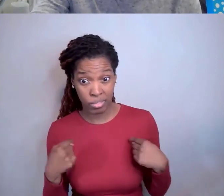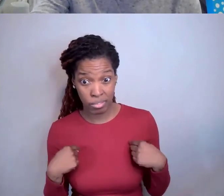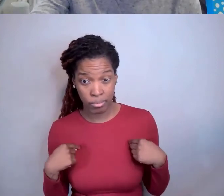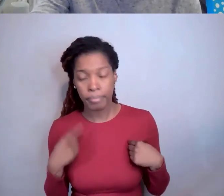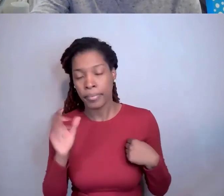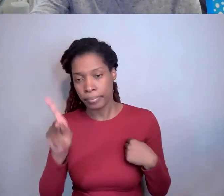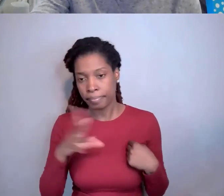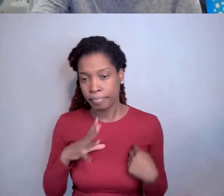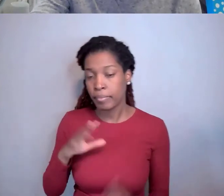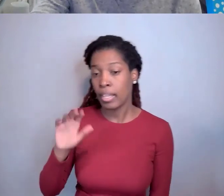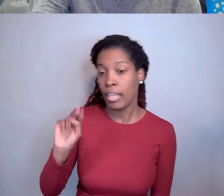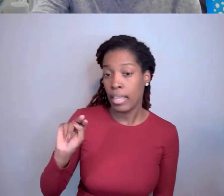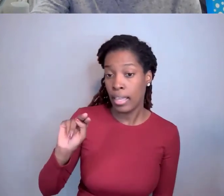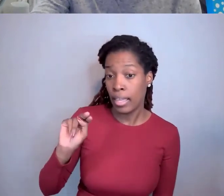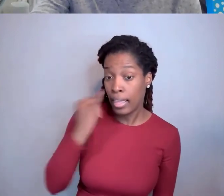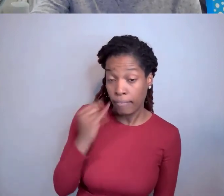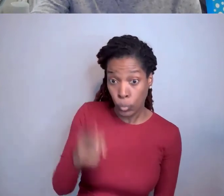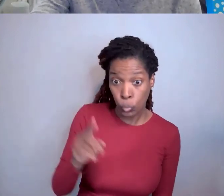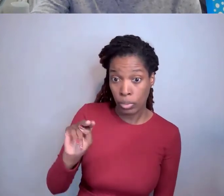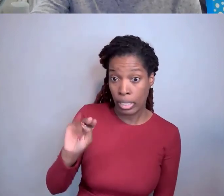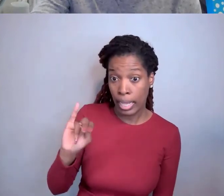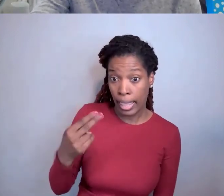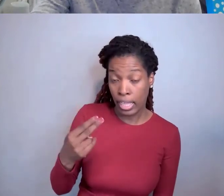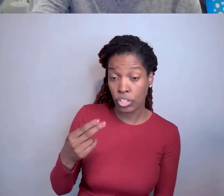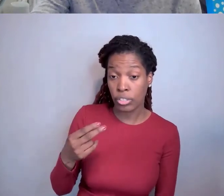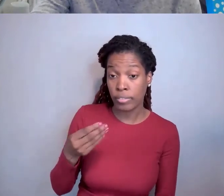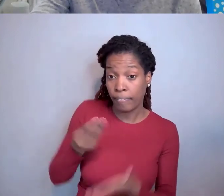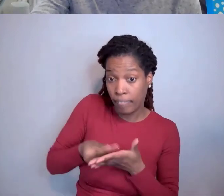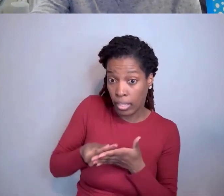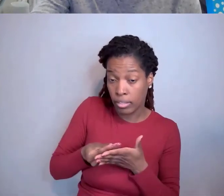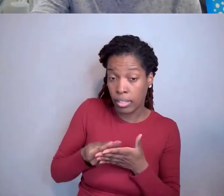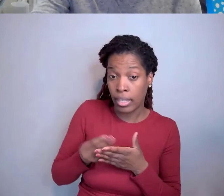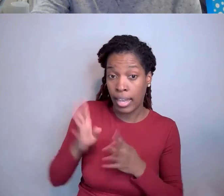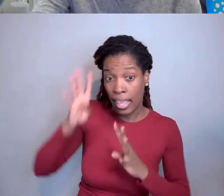and there is a patent pending, your institution doesn't know about it.